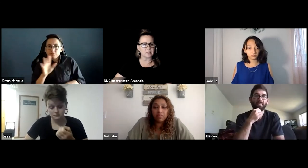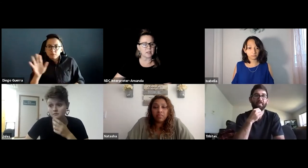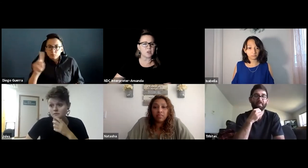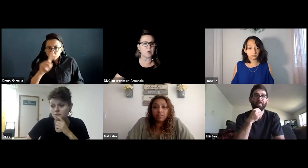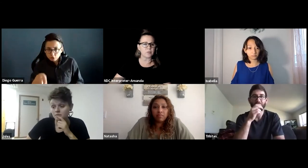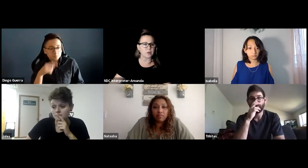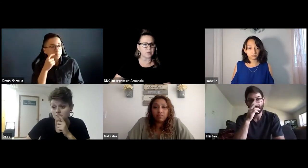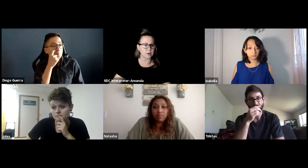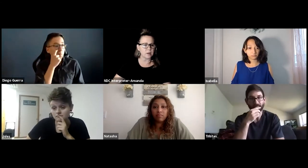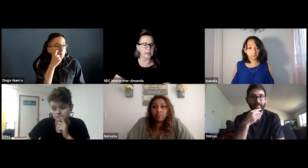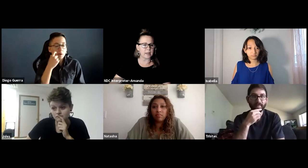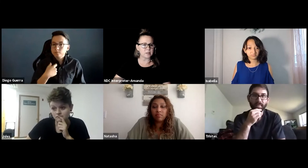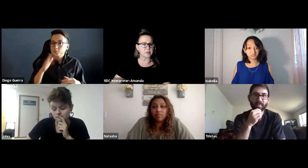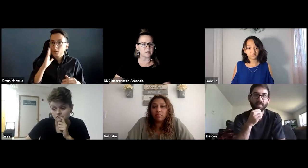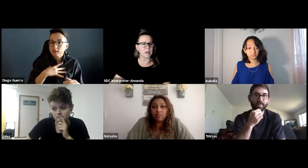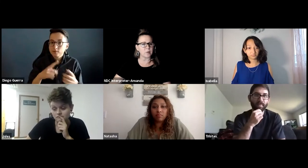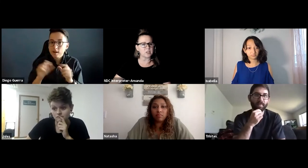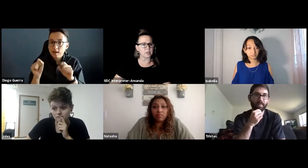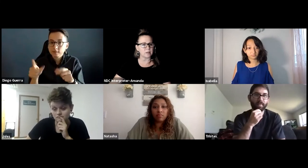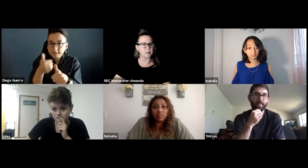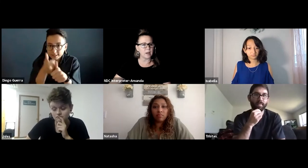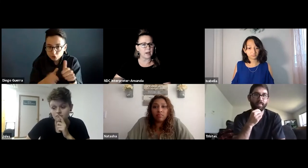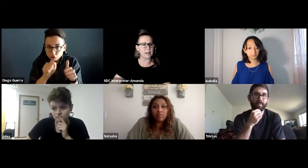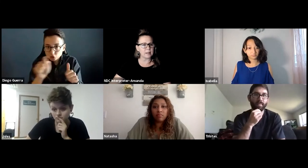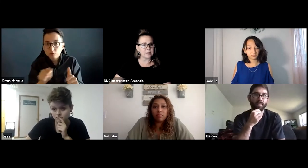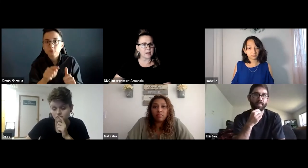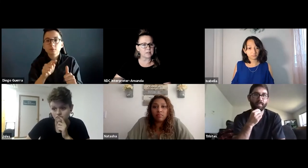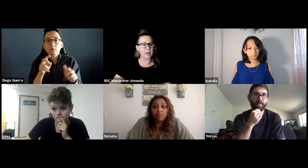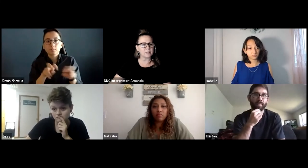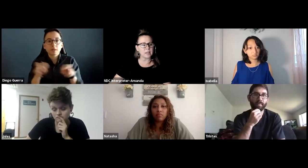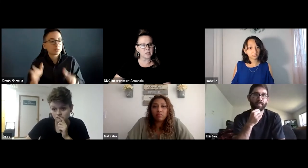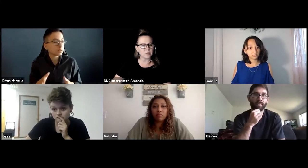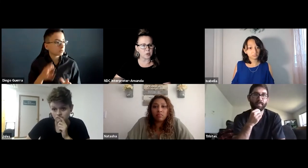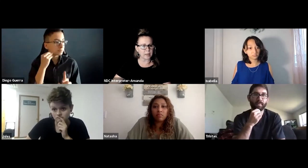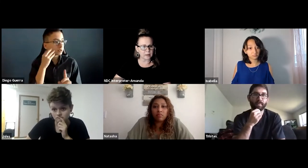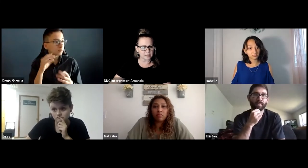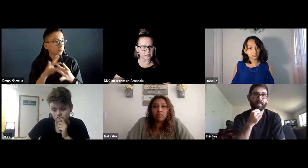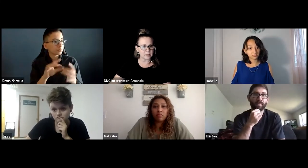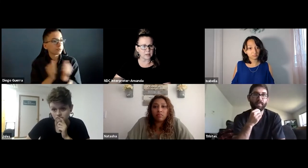Thank you all for your answers to that question. I'd like now to ask each of you panelists